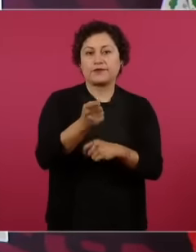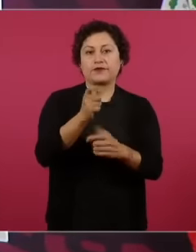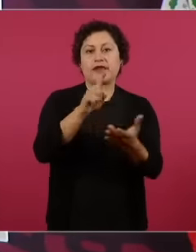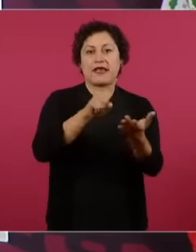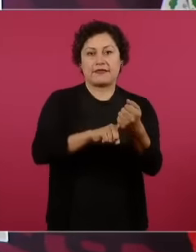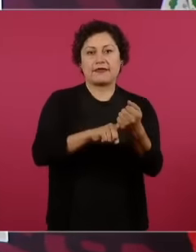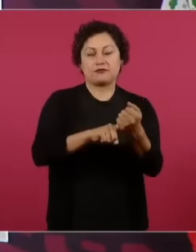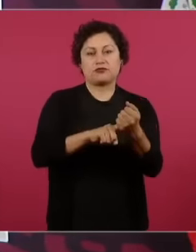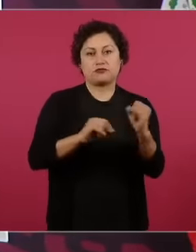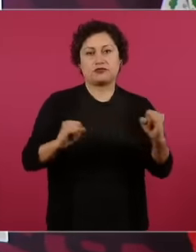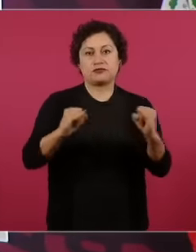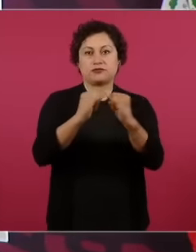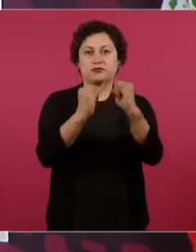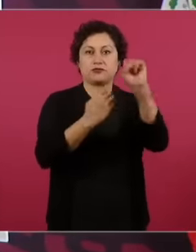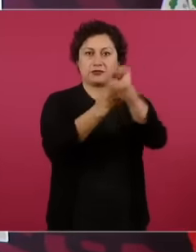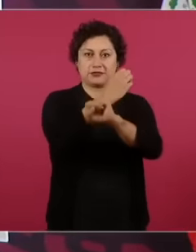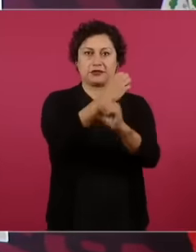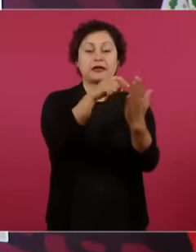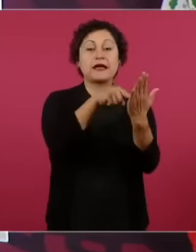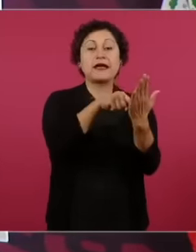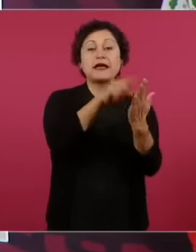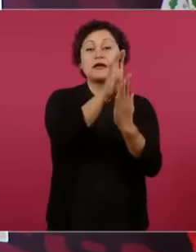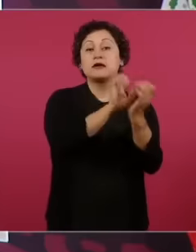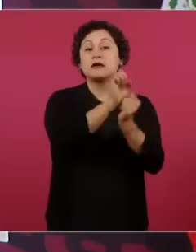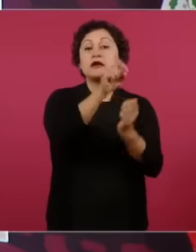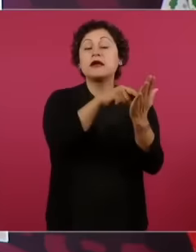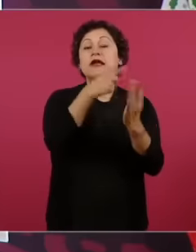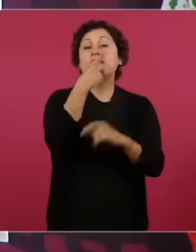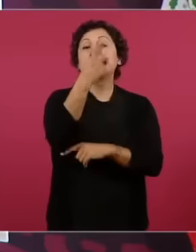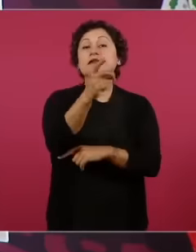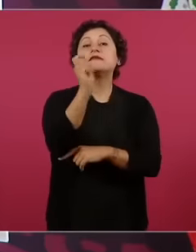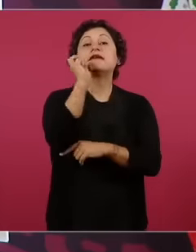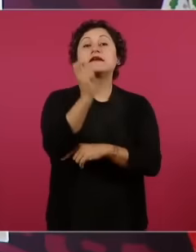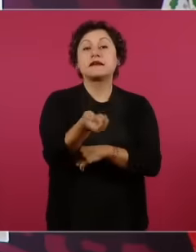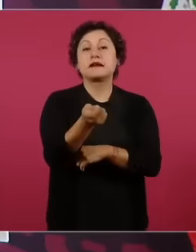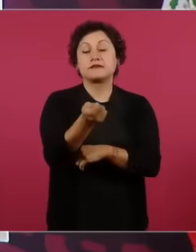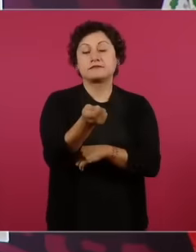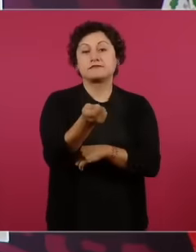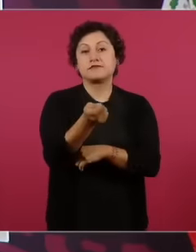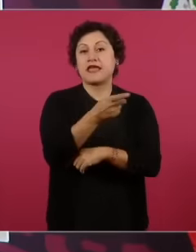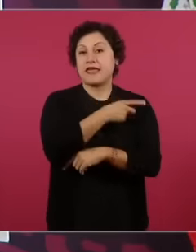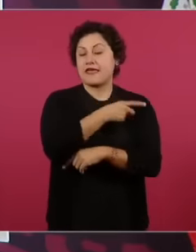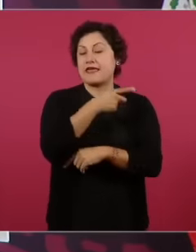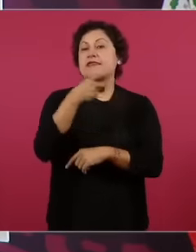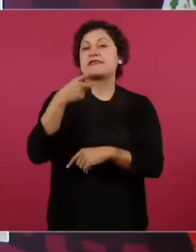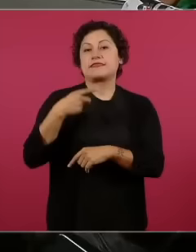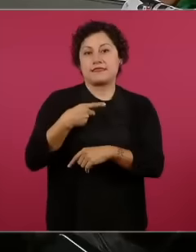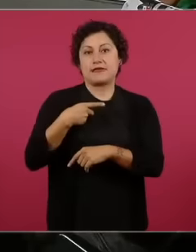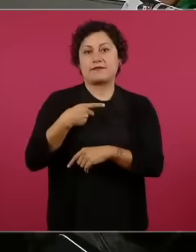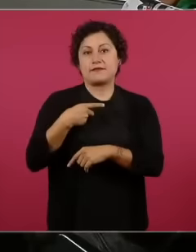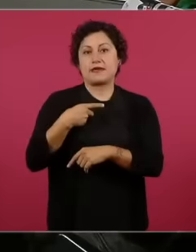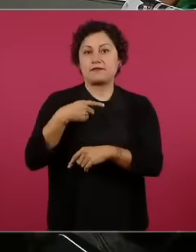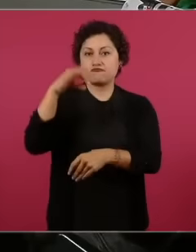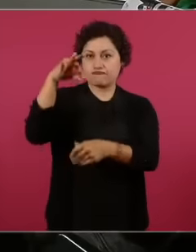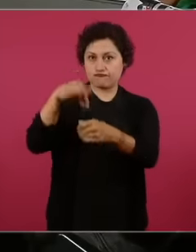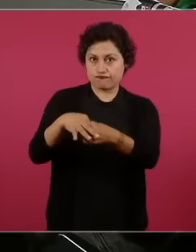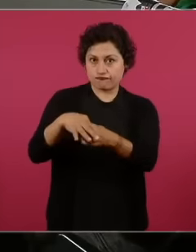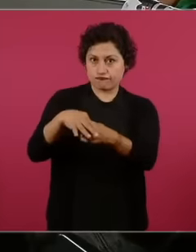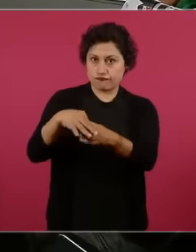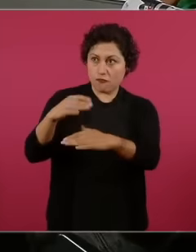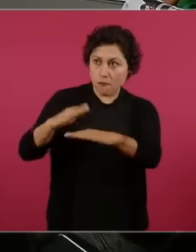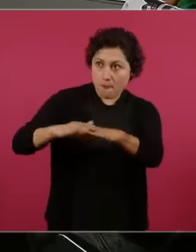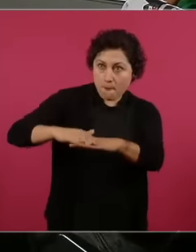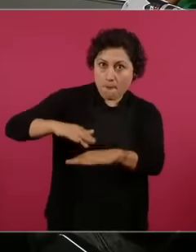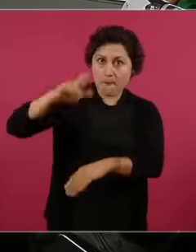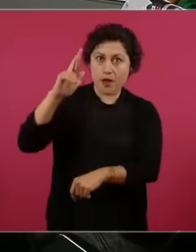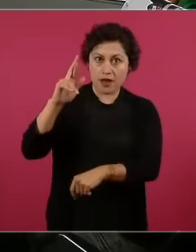required in others it is not a